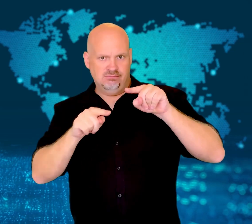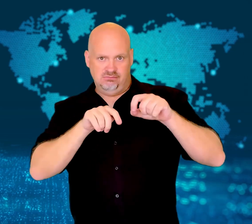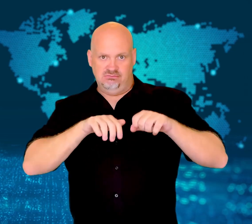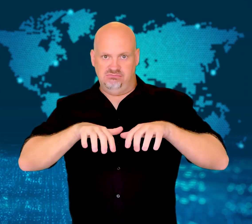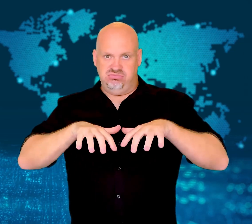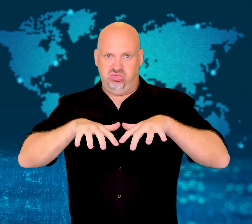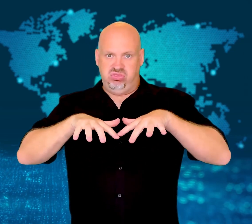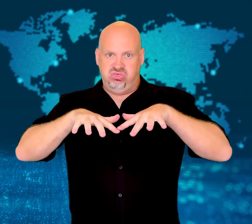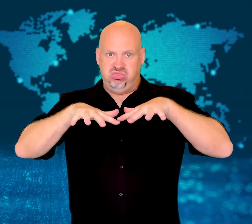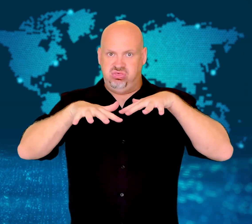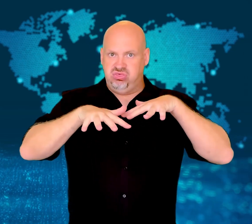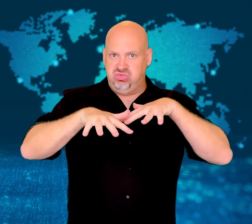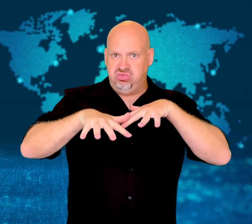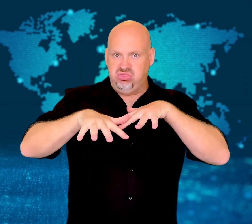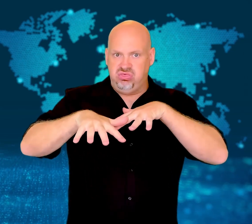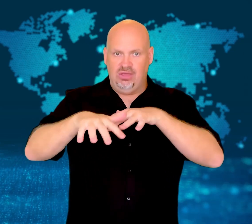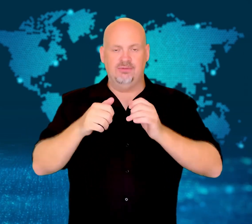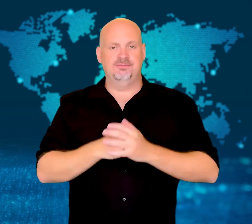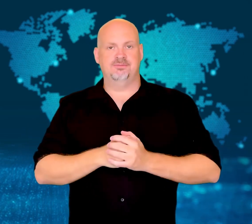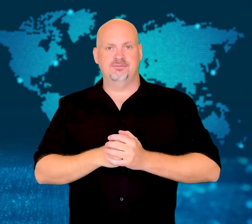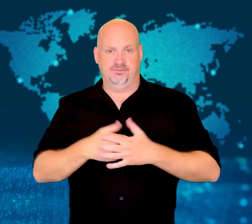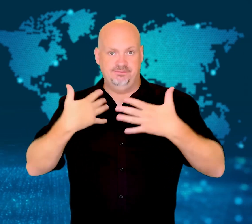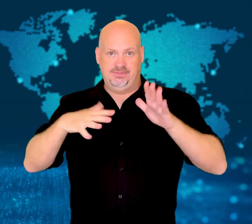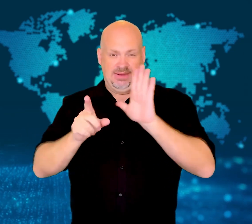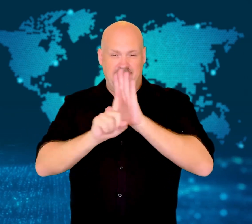from North to South Korea.